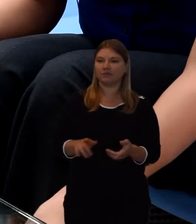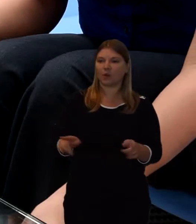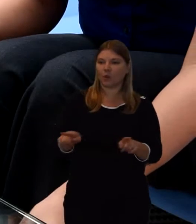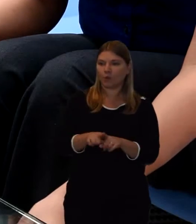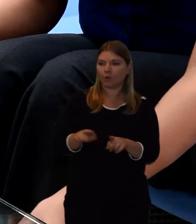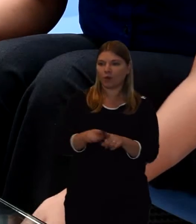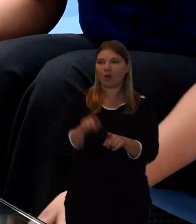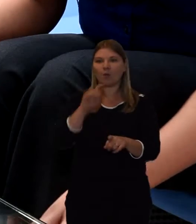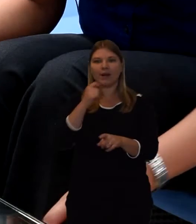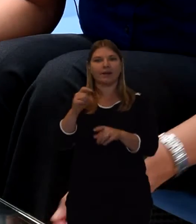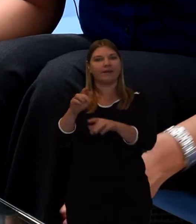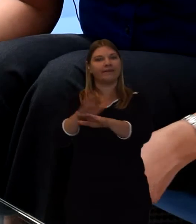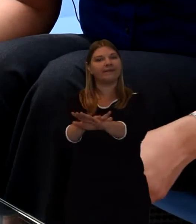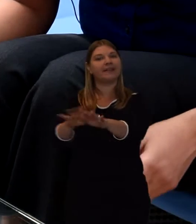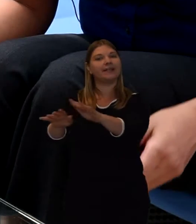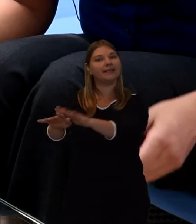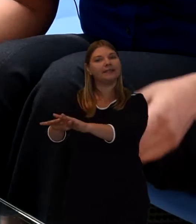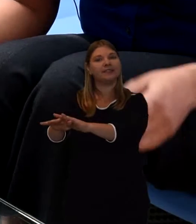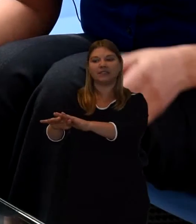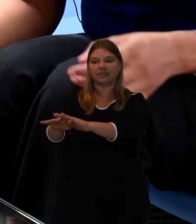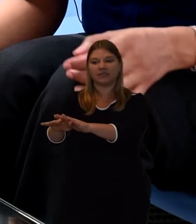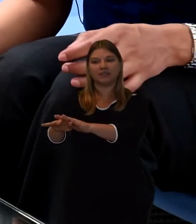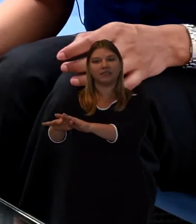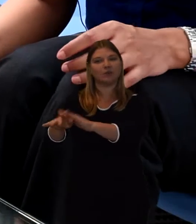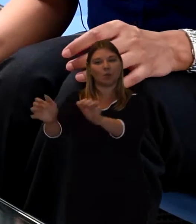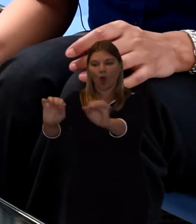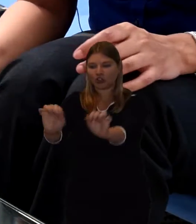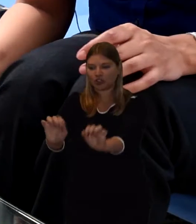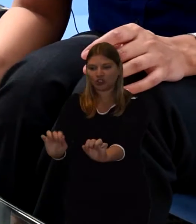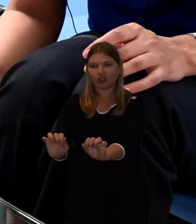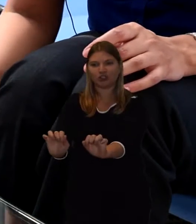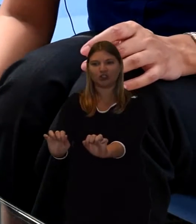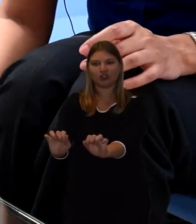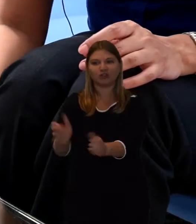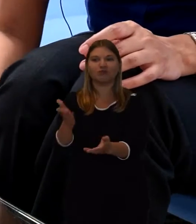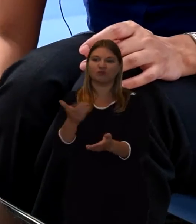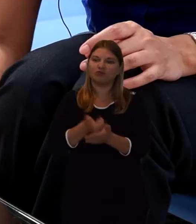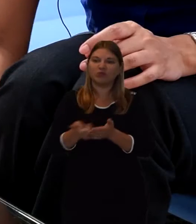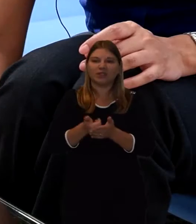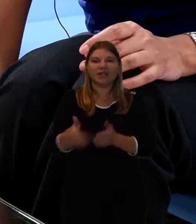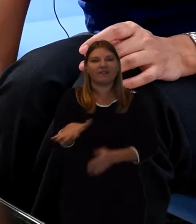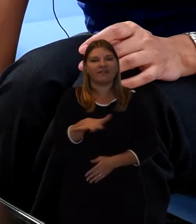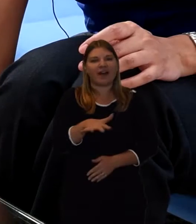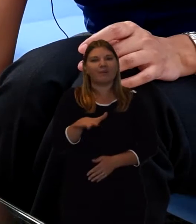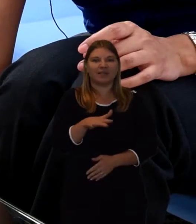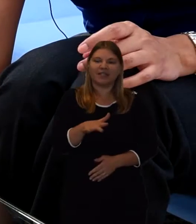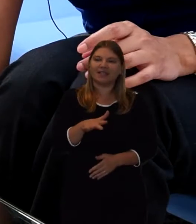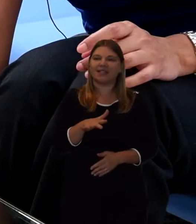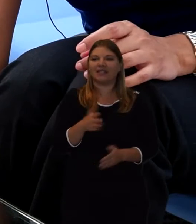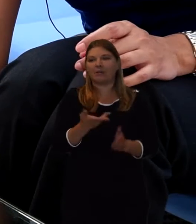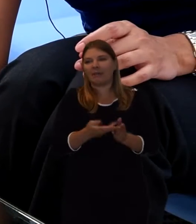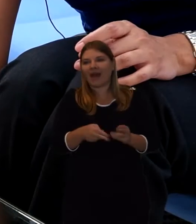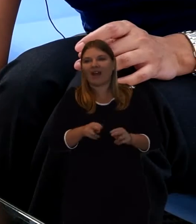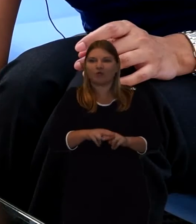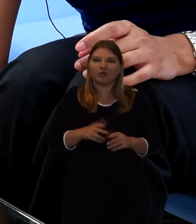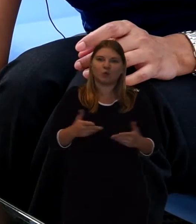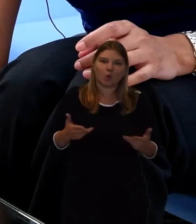And also wash the deceased's feet as well, as a mark of respect. This is usually done by the close members of the family.